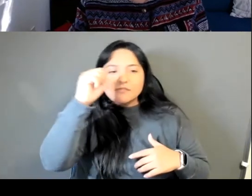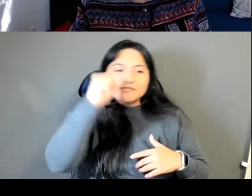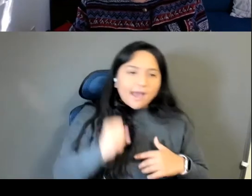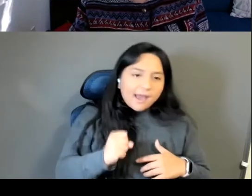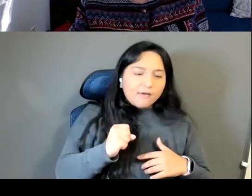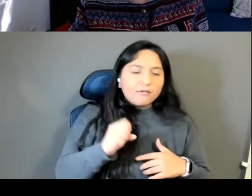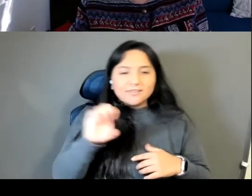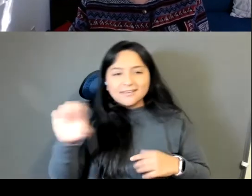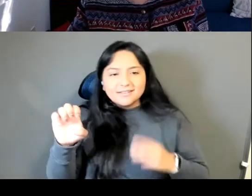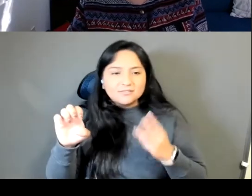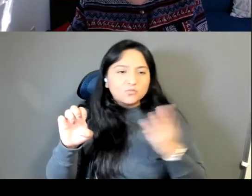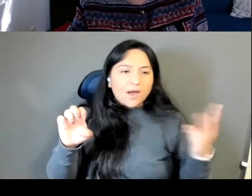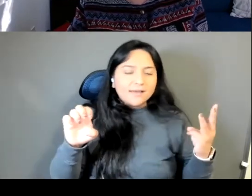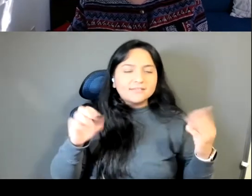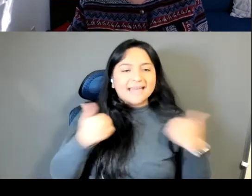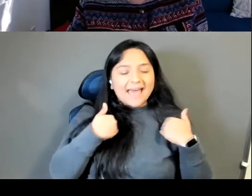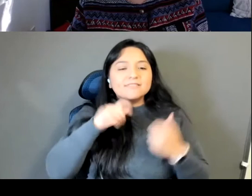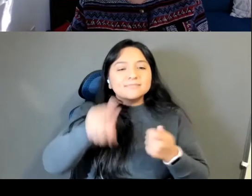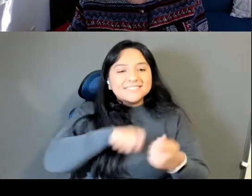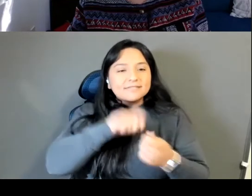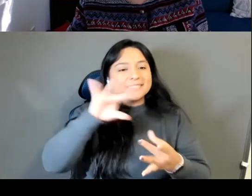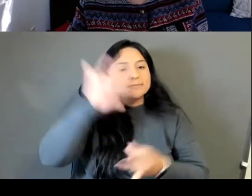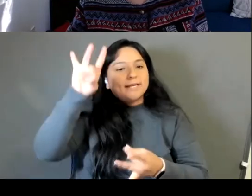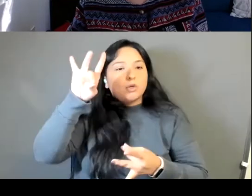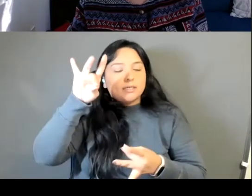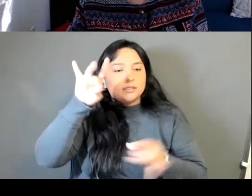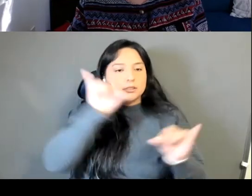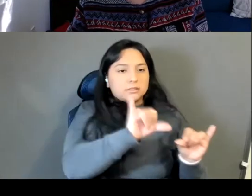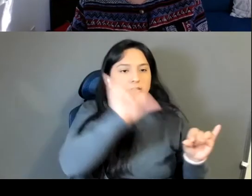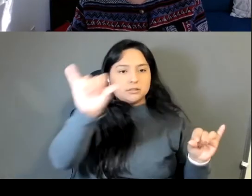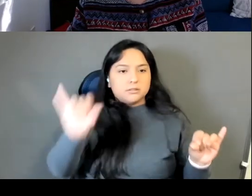and west are the spirits and so yeah, it was interesting because I wasn't like we're bringing